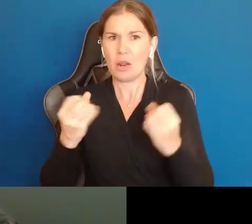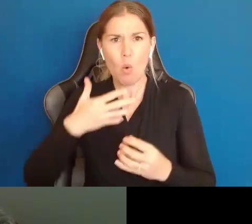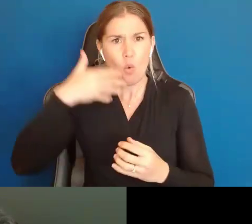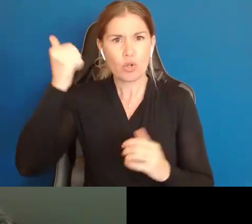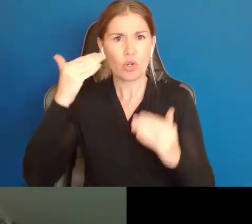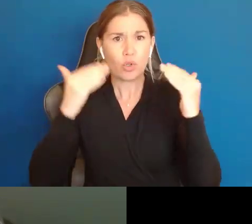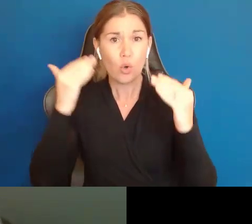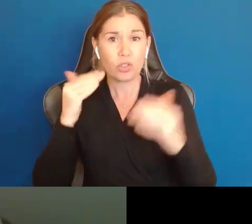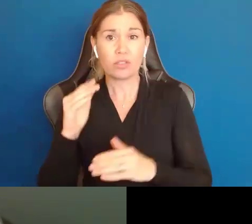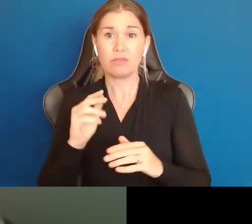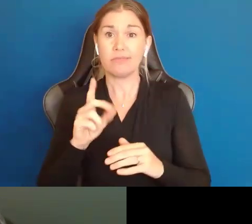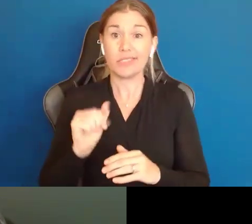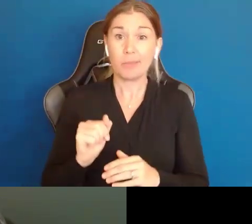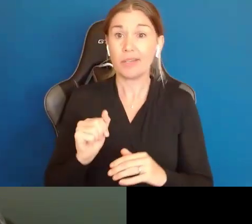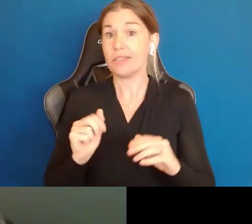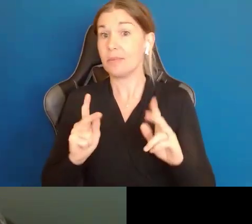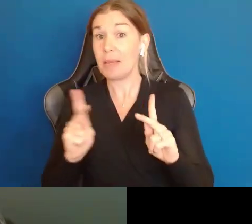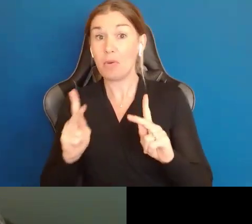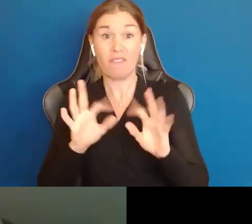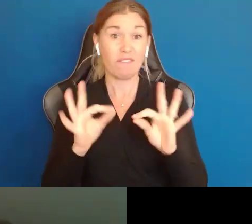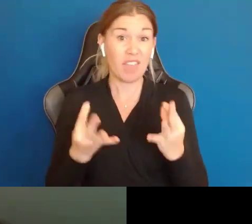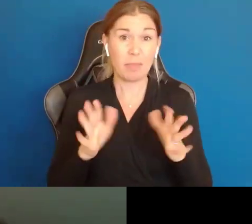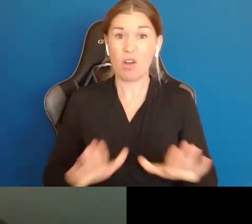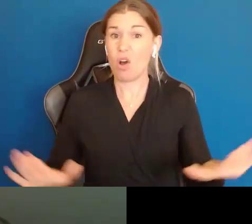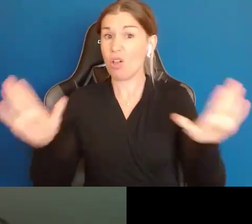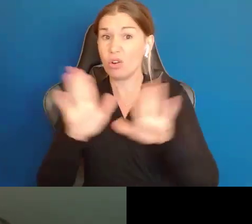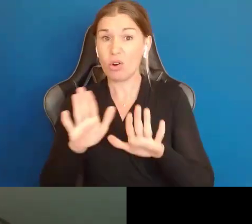professionals across the country on Supported Decision Making,